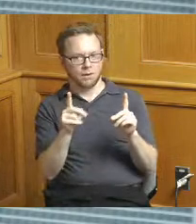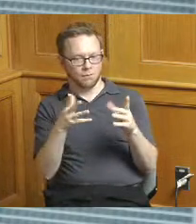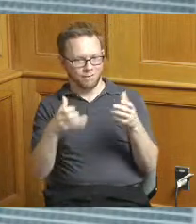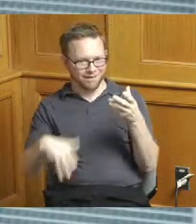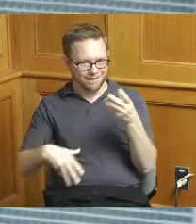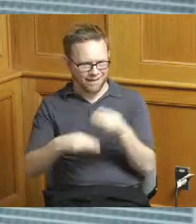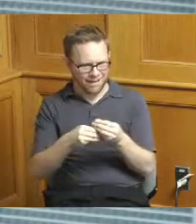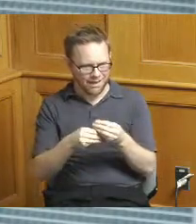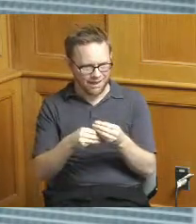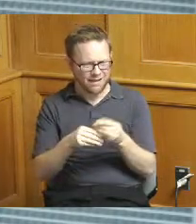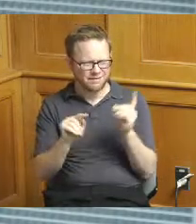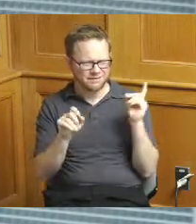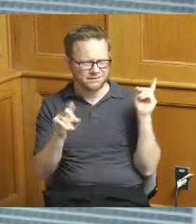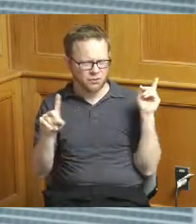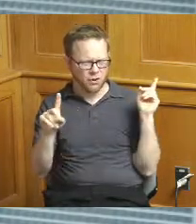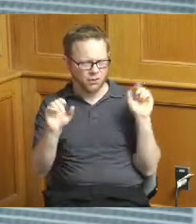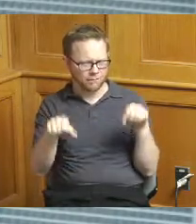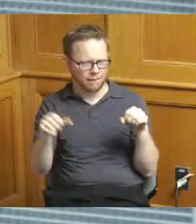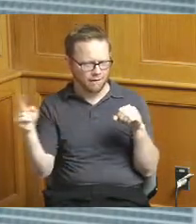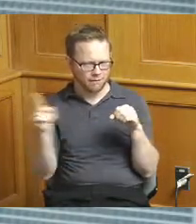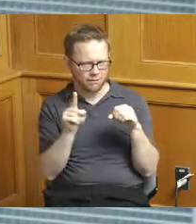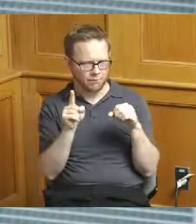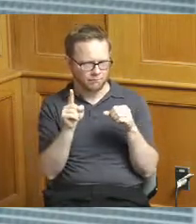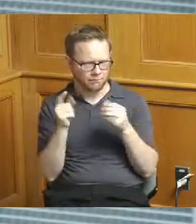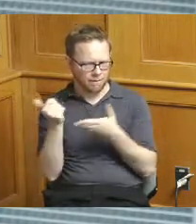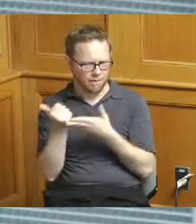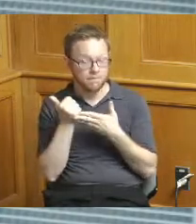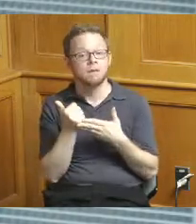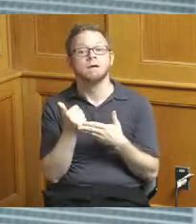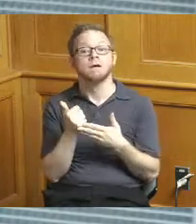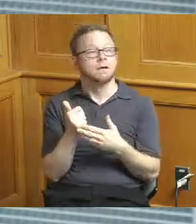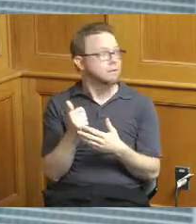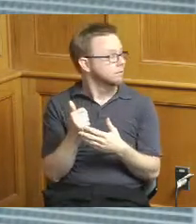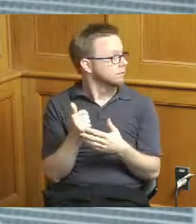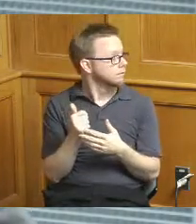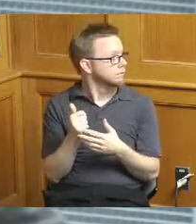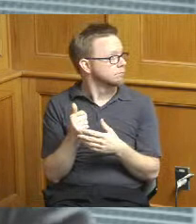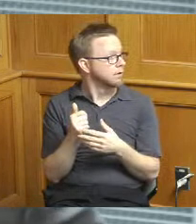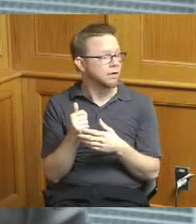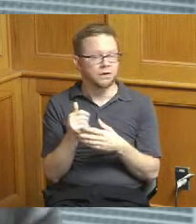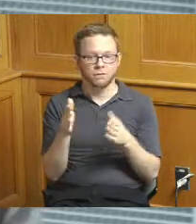Todd you can probably help but I think when you look at the overall budget for the CIP